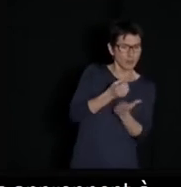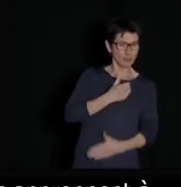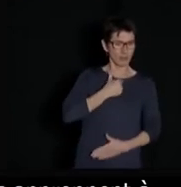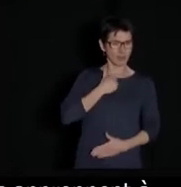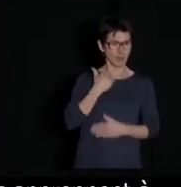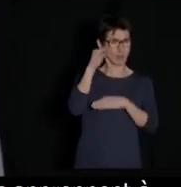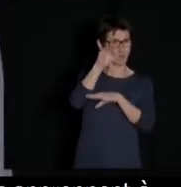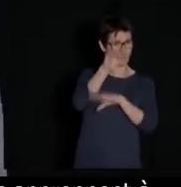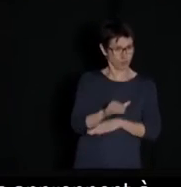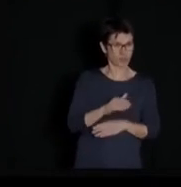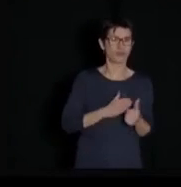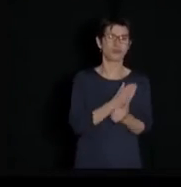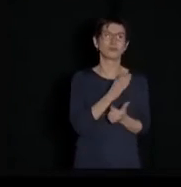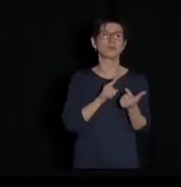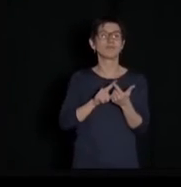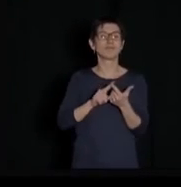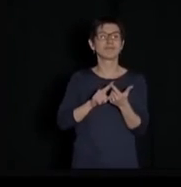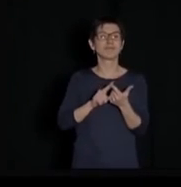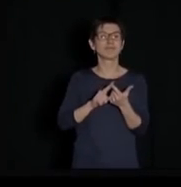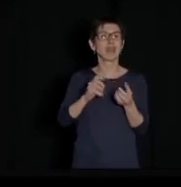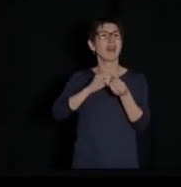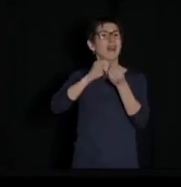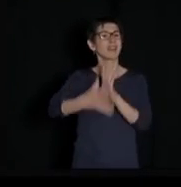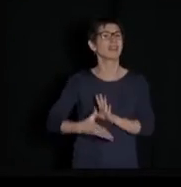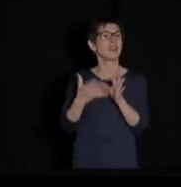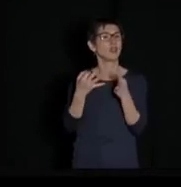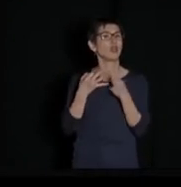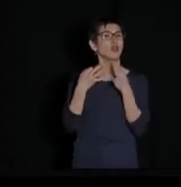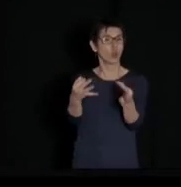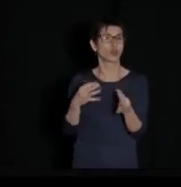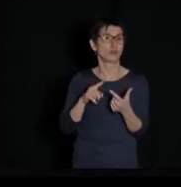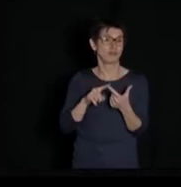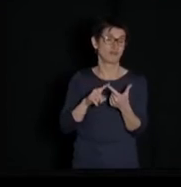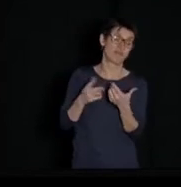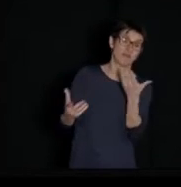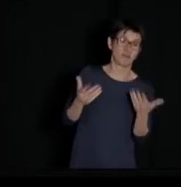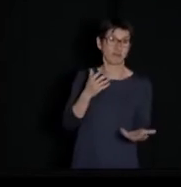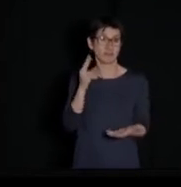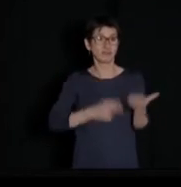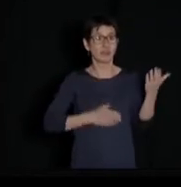The protection of personal data, net neutrality—maybe you don't know it, but that's their plan for tomorrow,